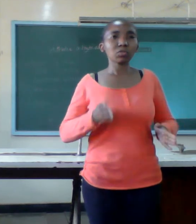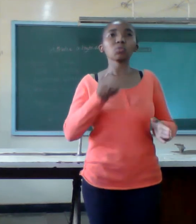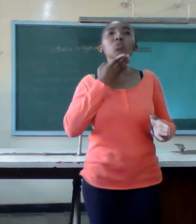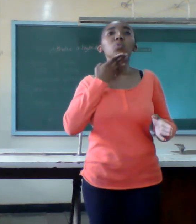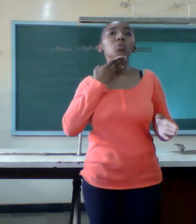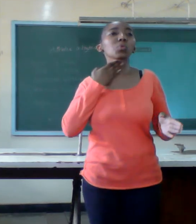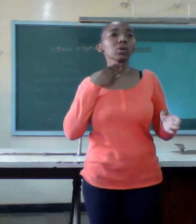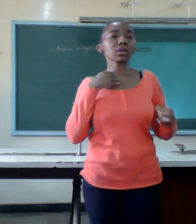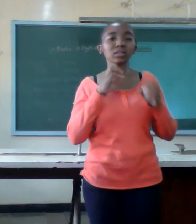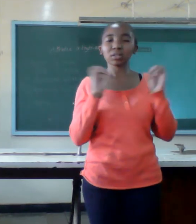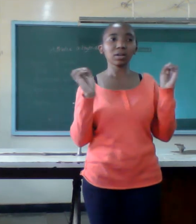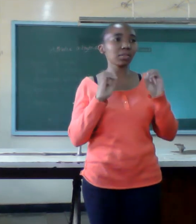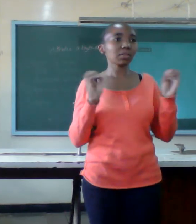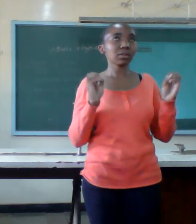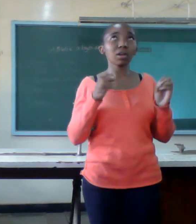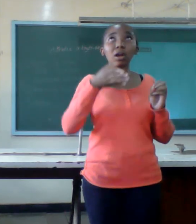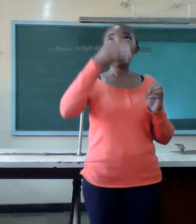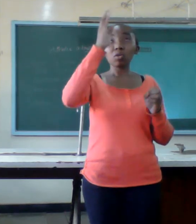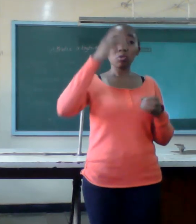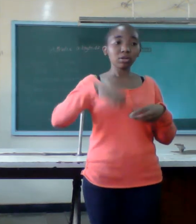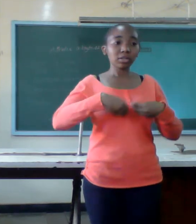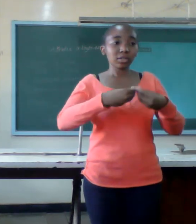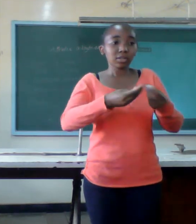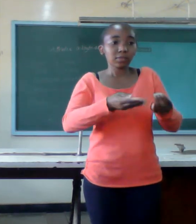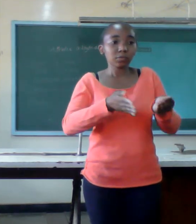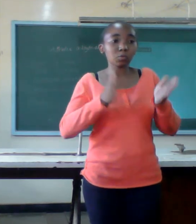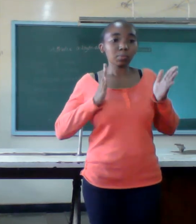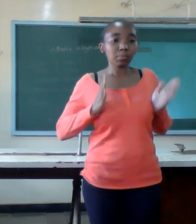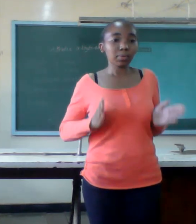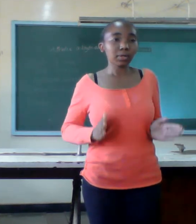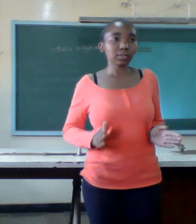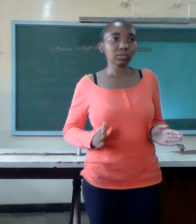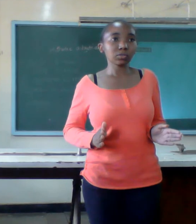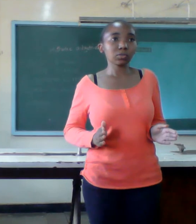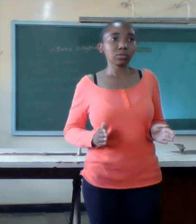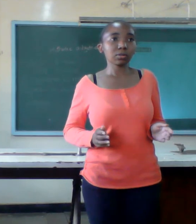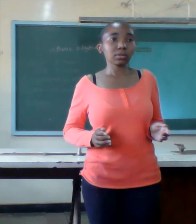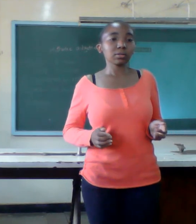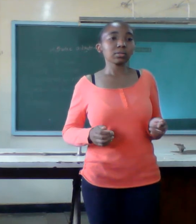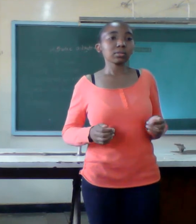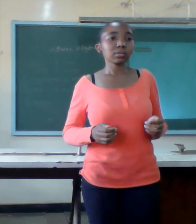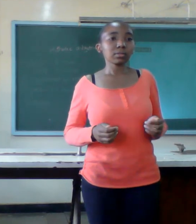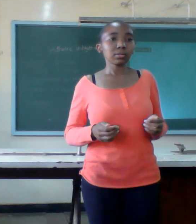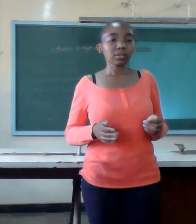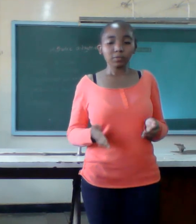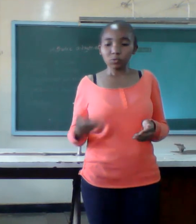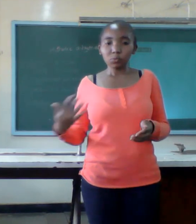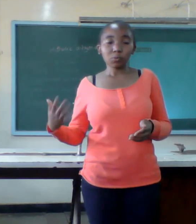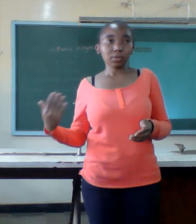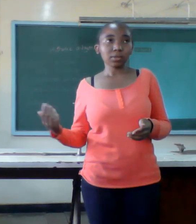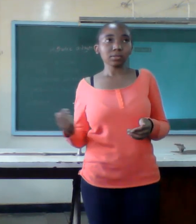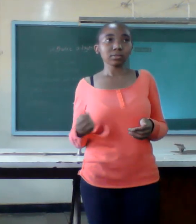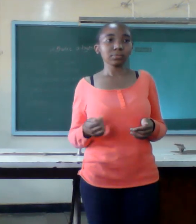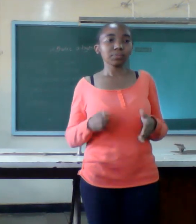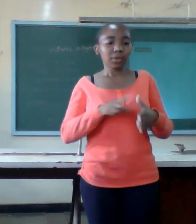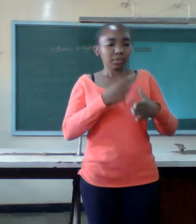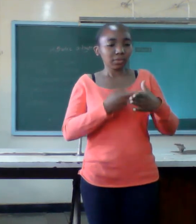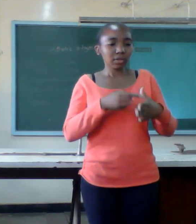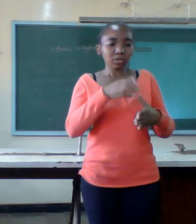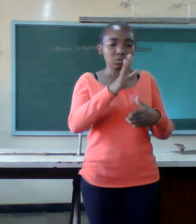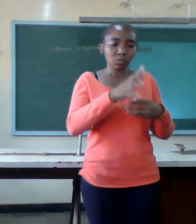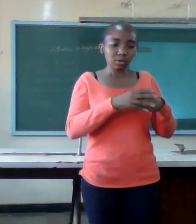gives you the person in the form of law materials in order for you foreign